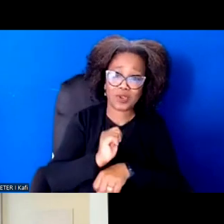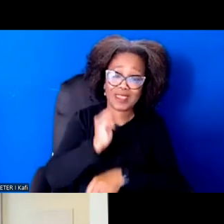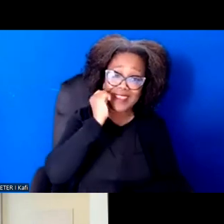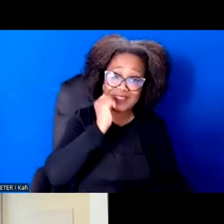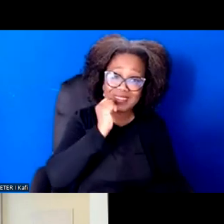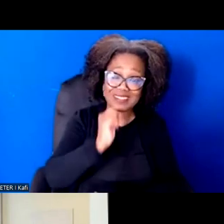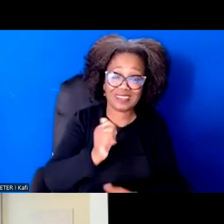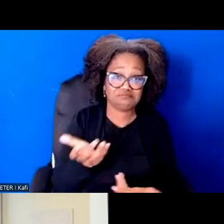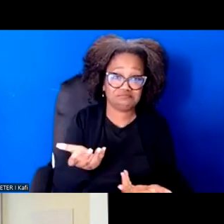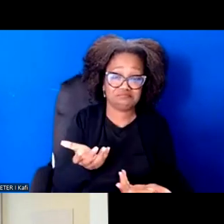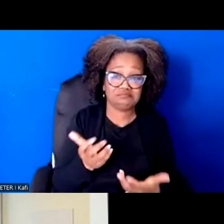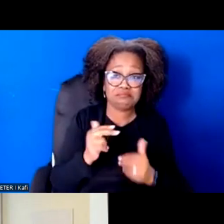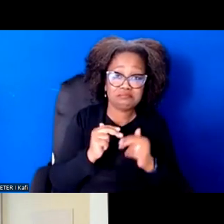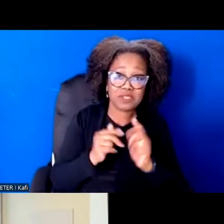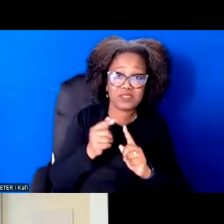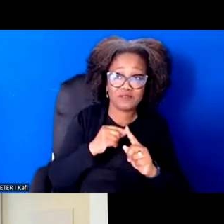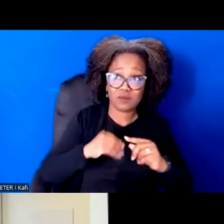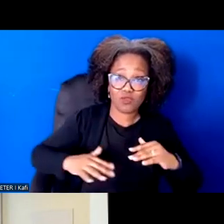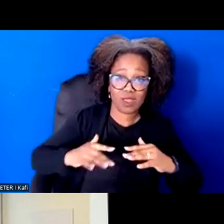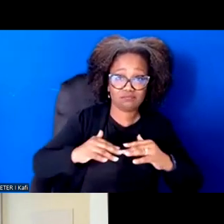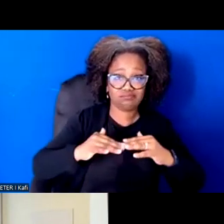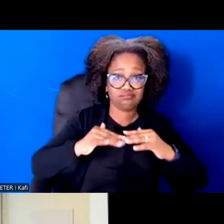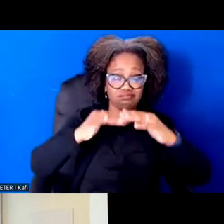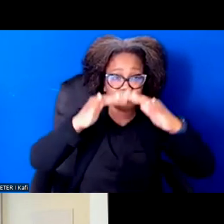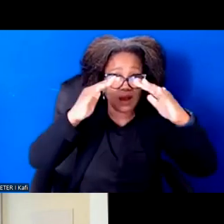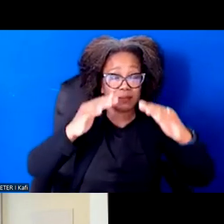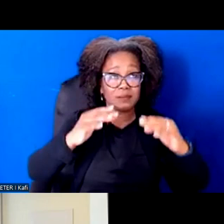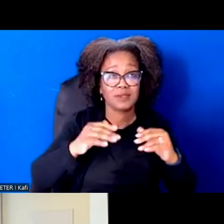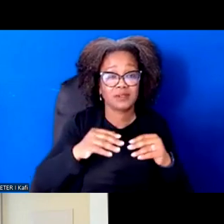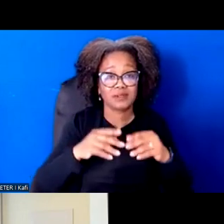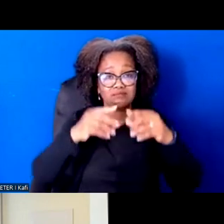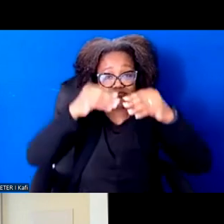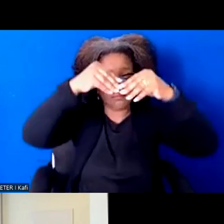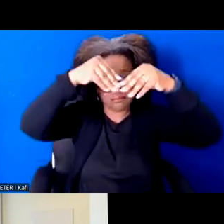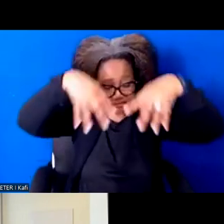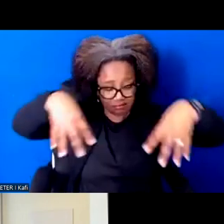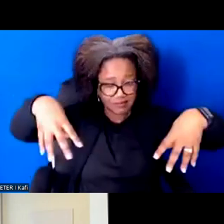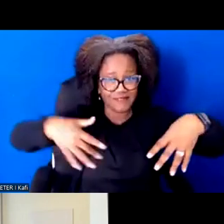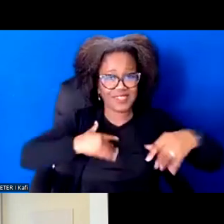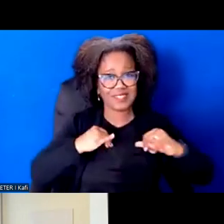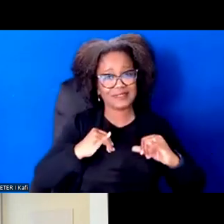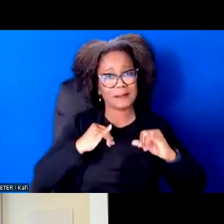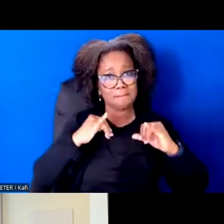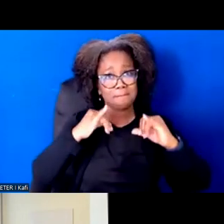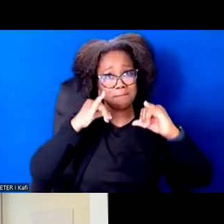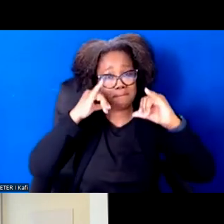up the leaders from our communities who are closest to the pain and who are closest to them, the solutions. Right.